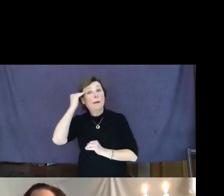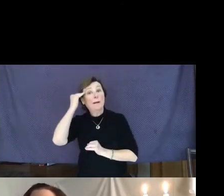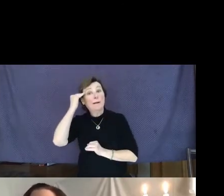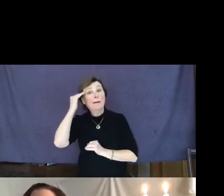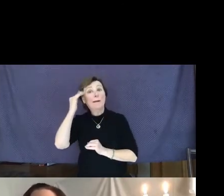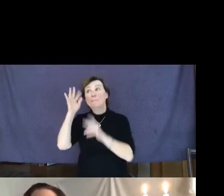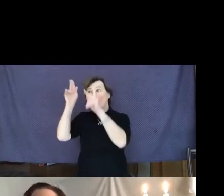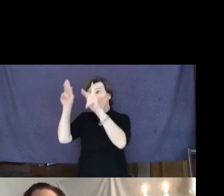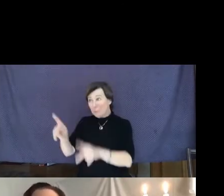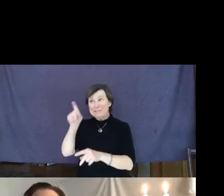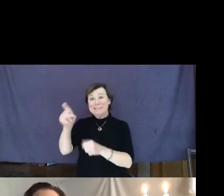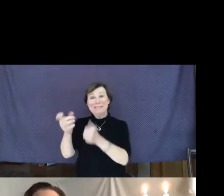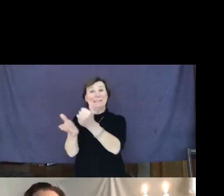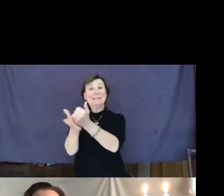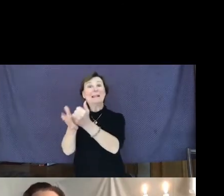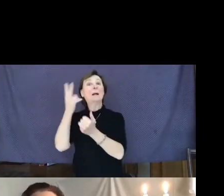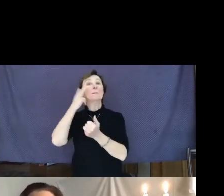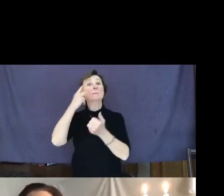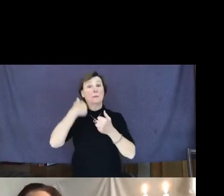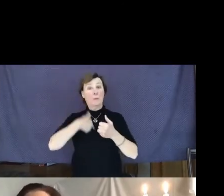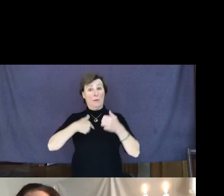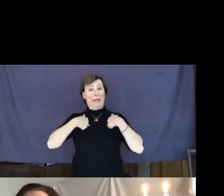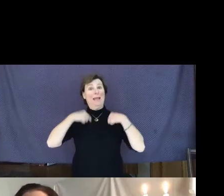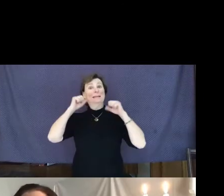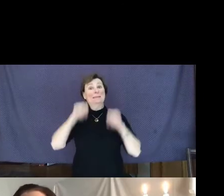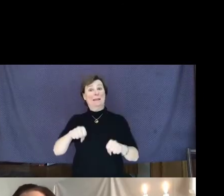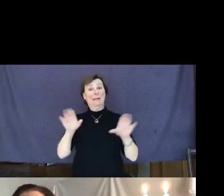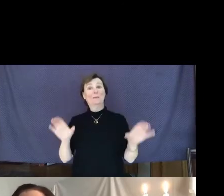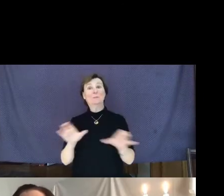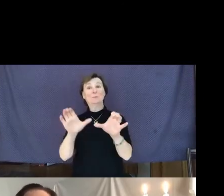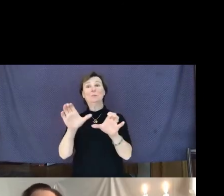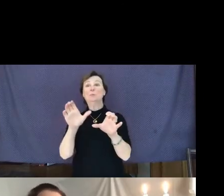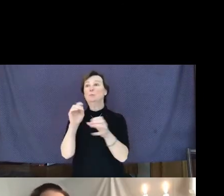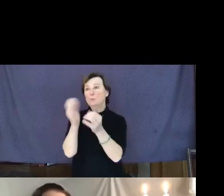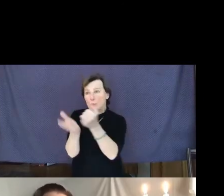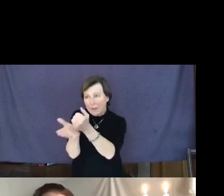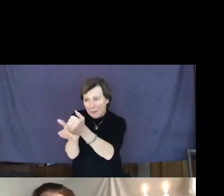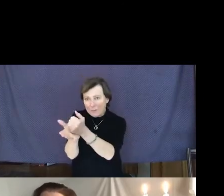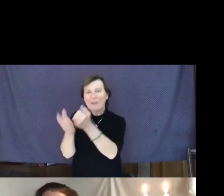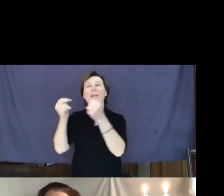and see what I can do to make it better." And then I went on my way, thinking